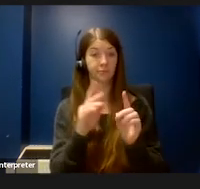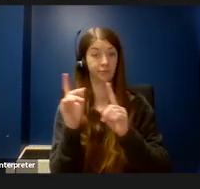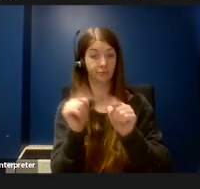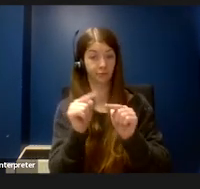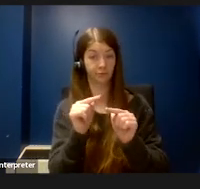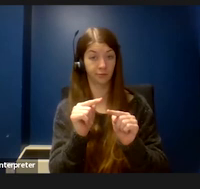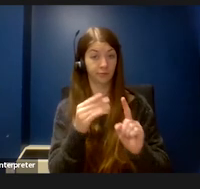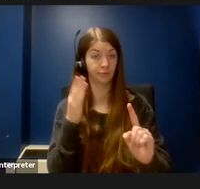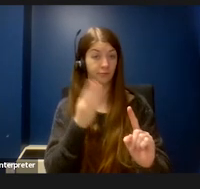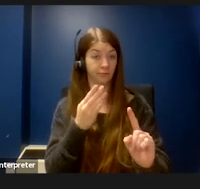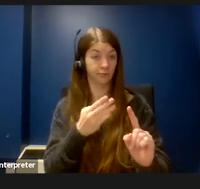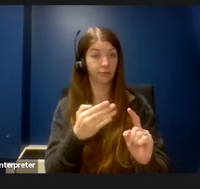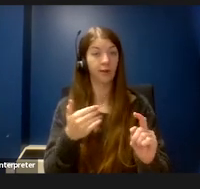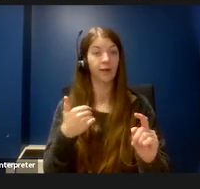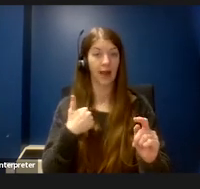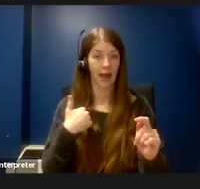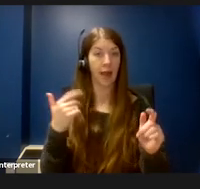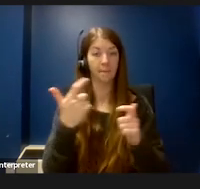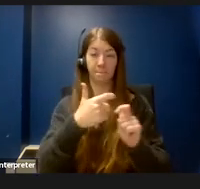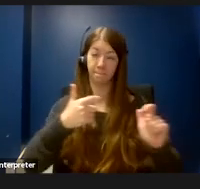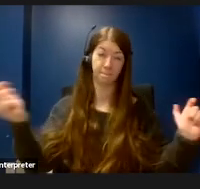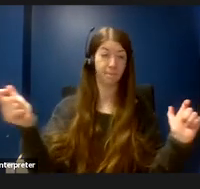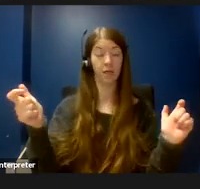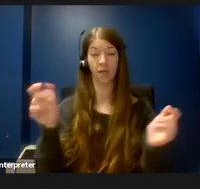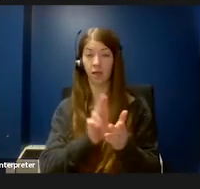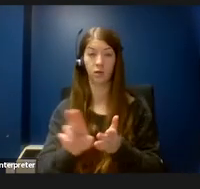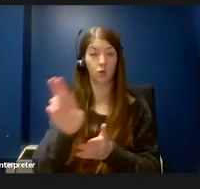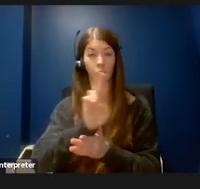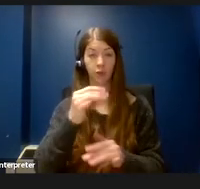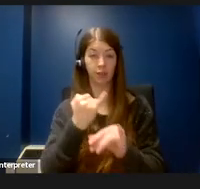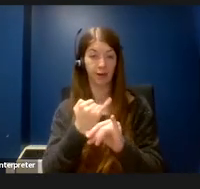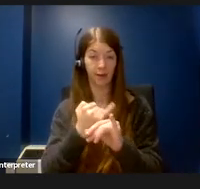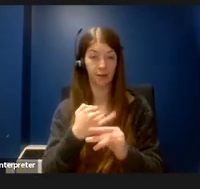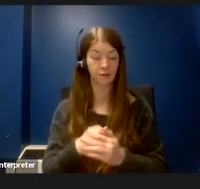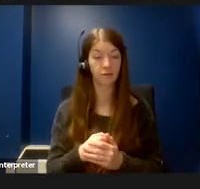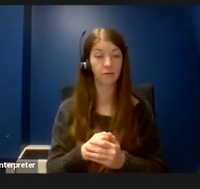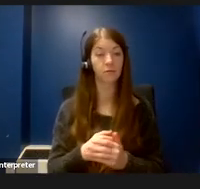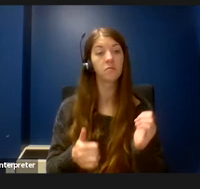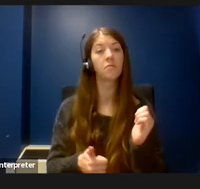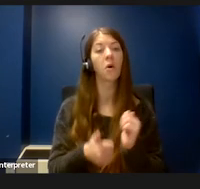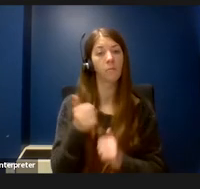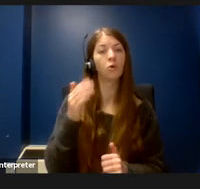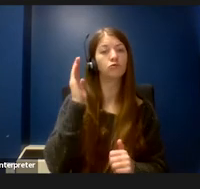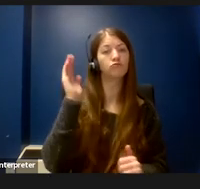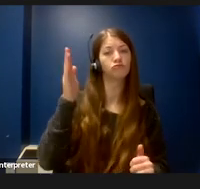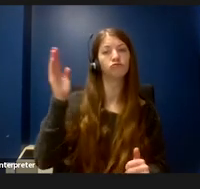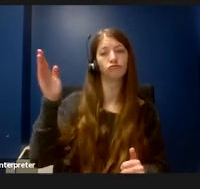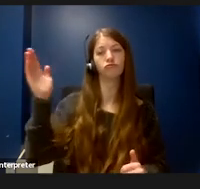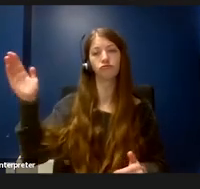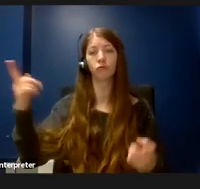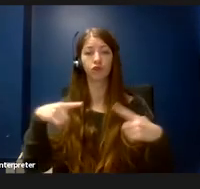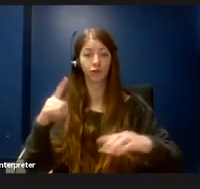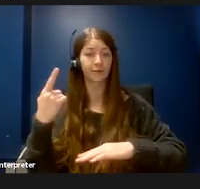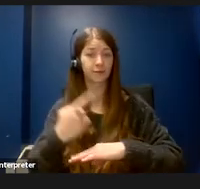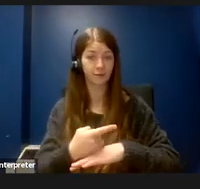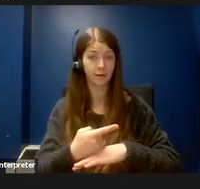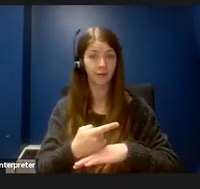held on a large university campus. Most of the talks during the day were located far apart.